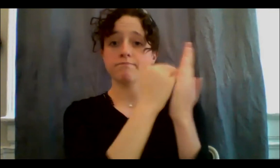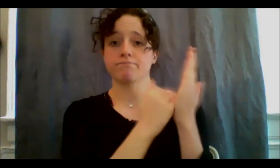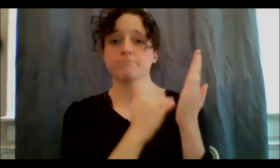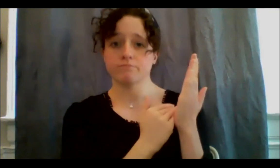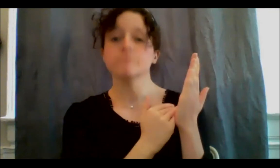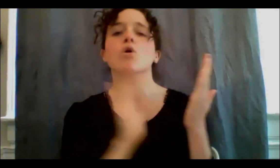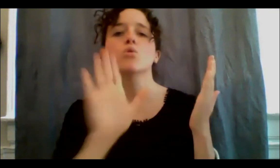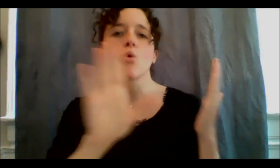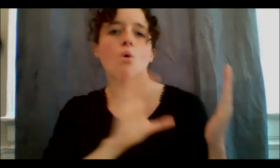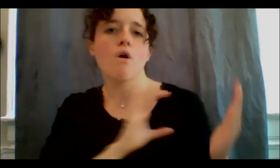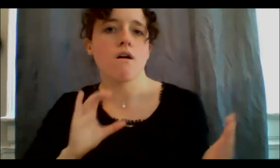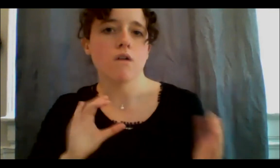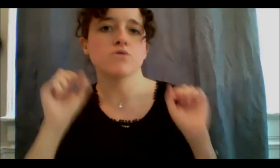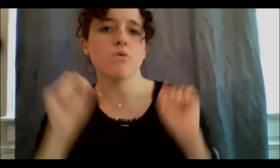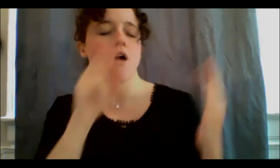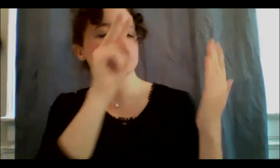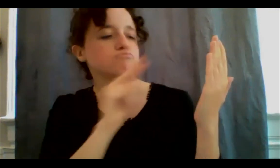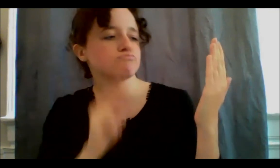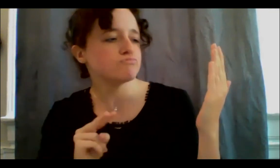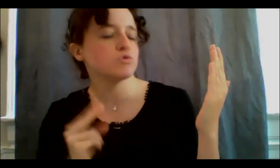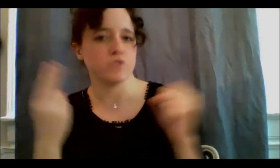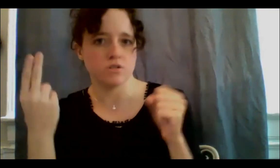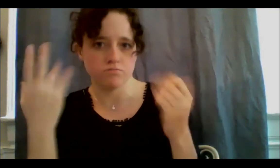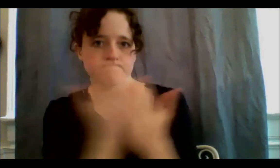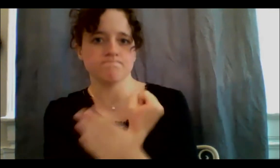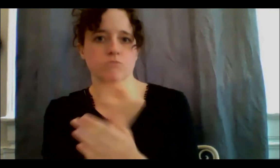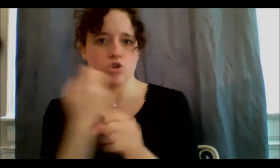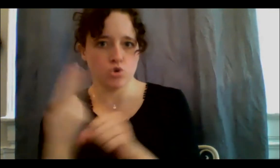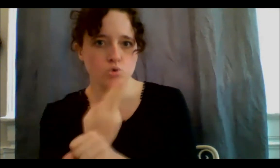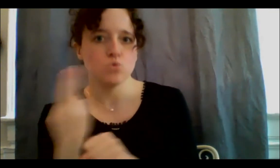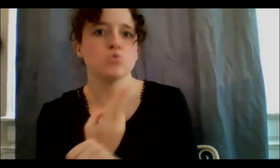utilize them to try and get the court system to review your entire history